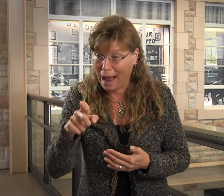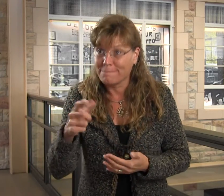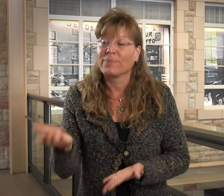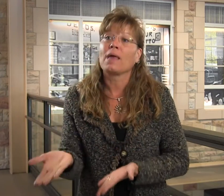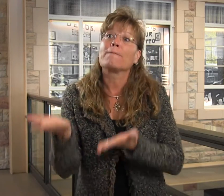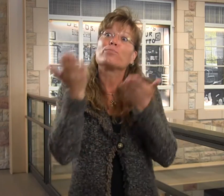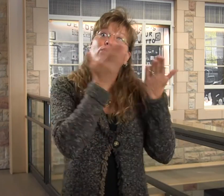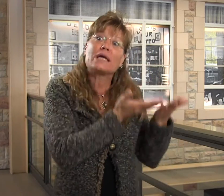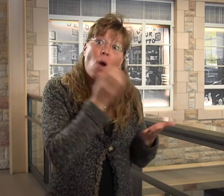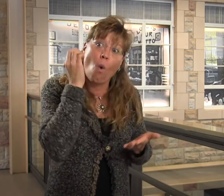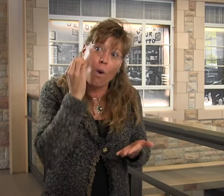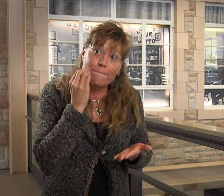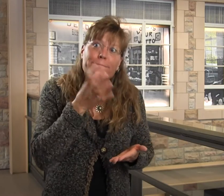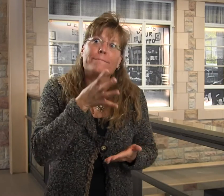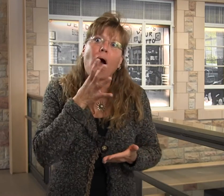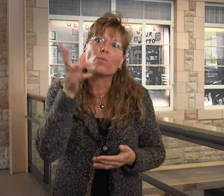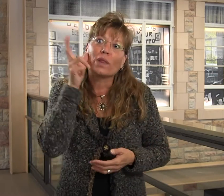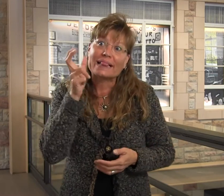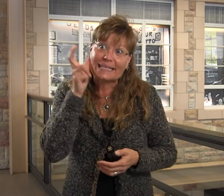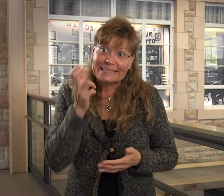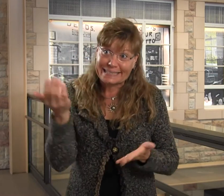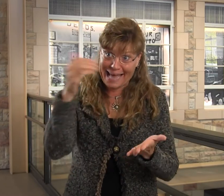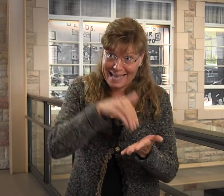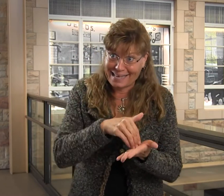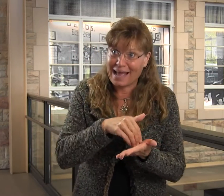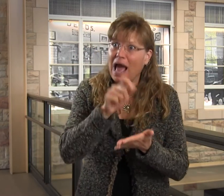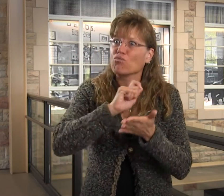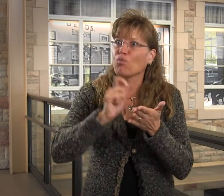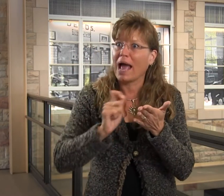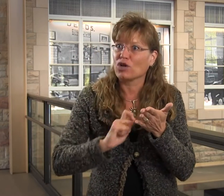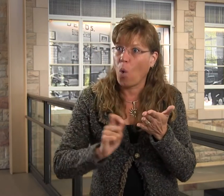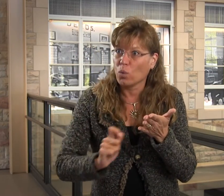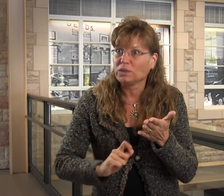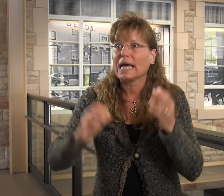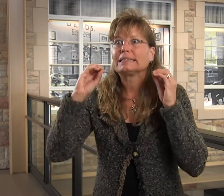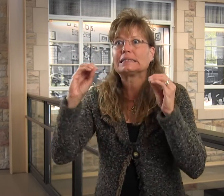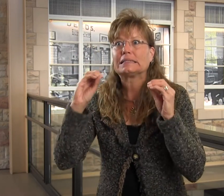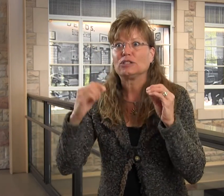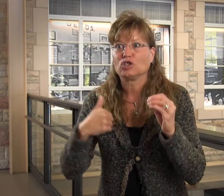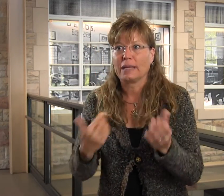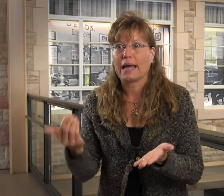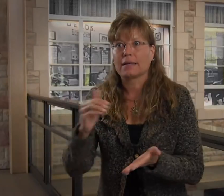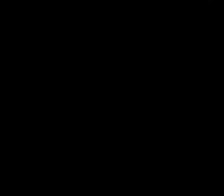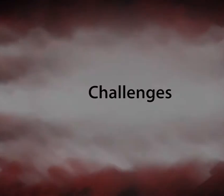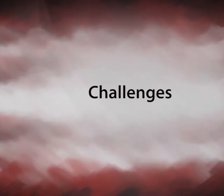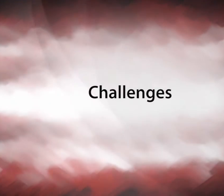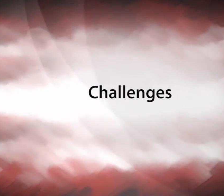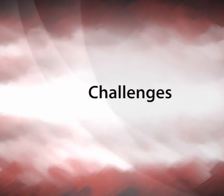to make sure that the tape didn't run out. Then I'd bring it home, and my mom would actually listen to what was taped and make notes of what she heard.